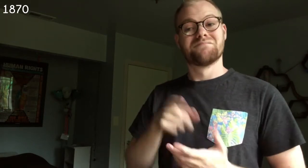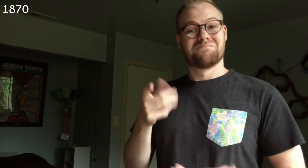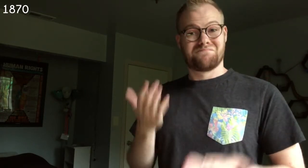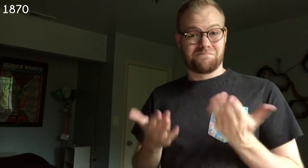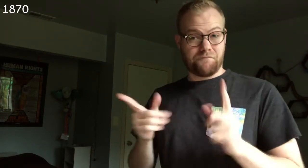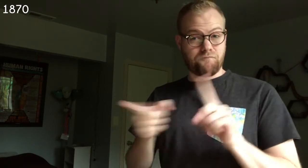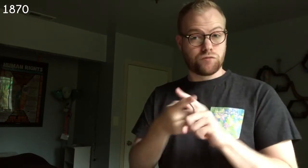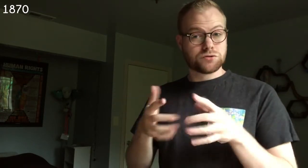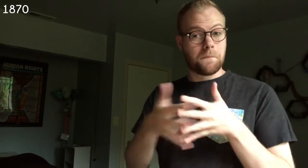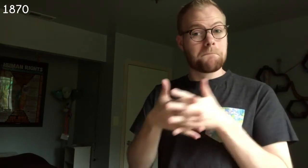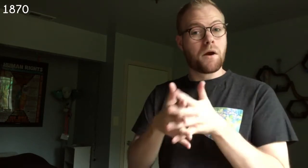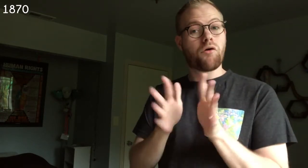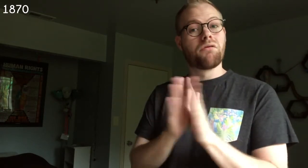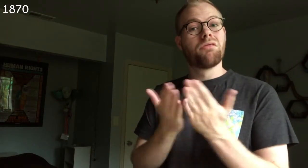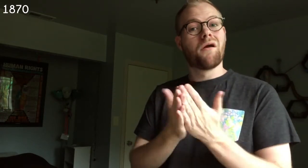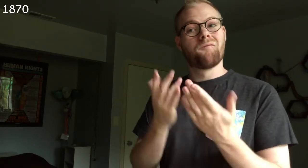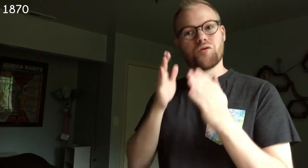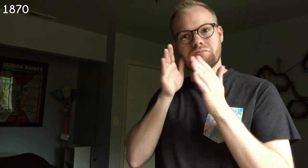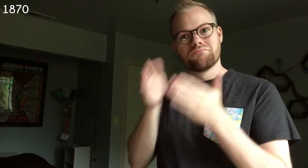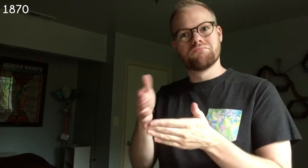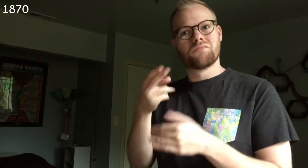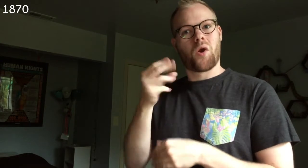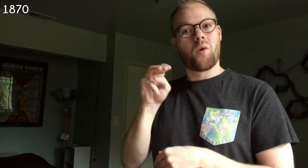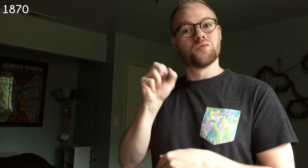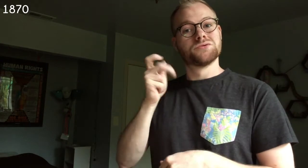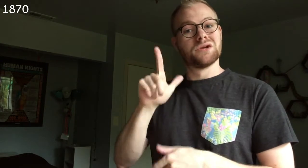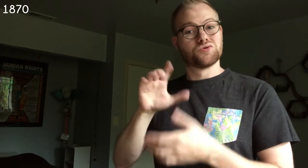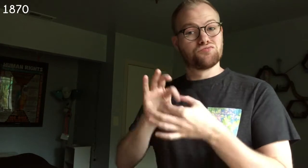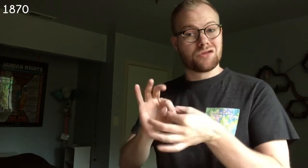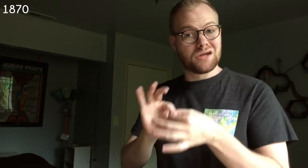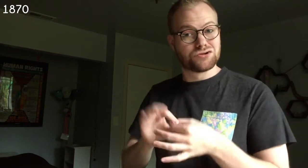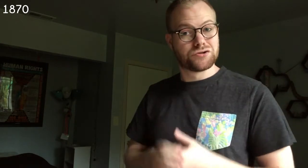possibly the first American novel about a homosexual relationship.